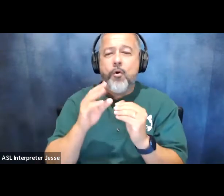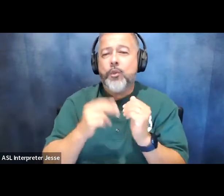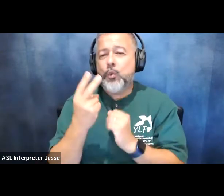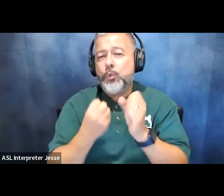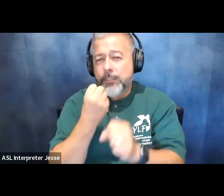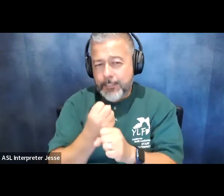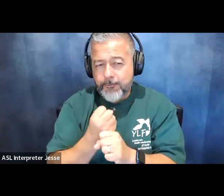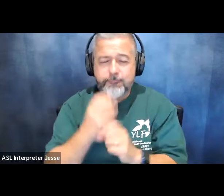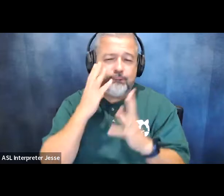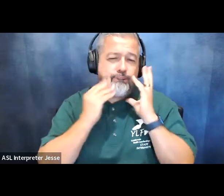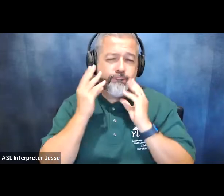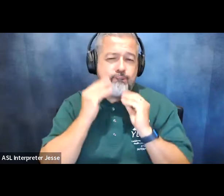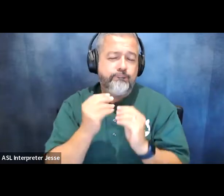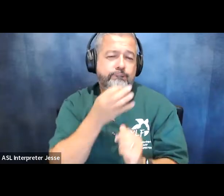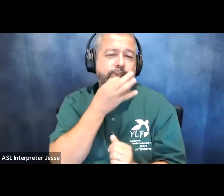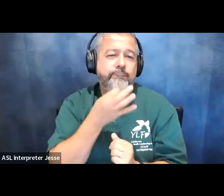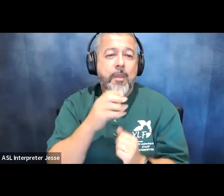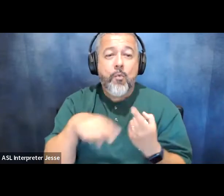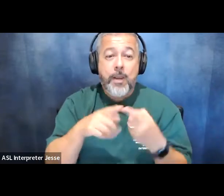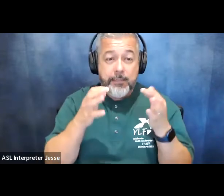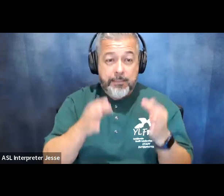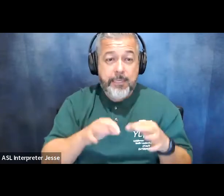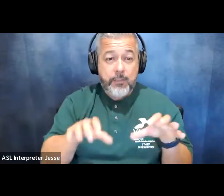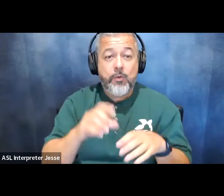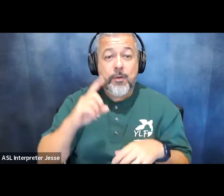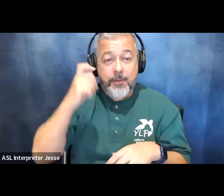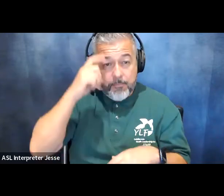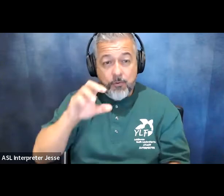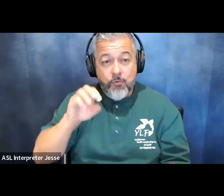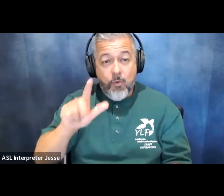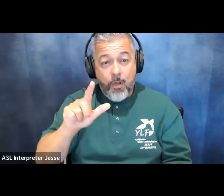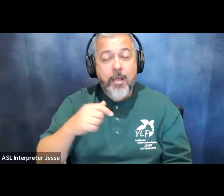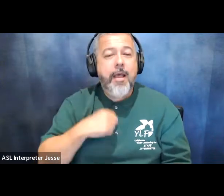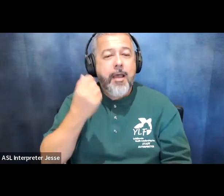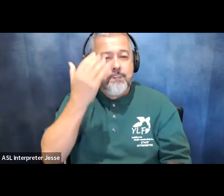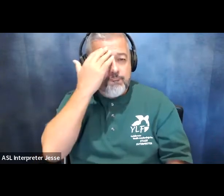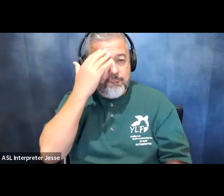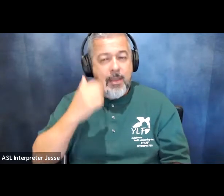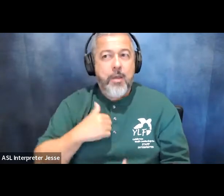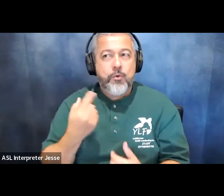when i decided to do the capitol crawl i realized that as one of the few young children who got to